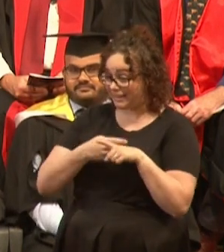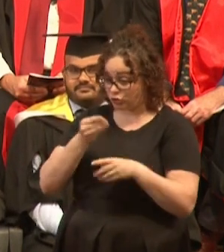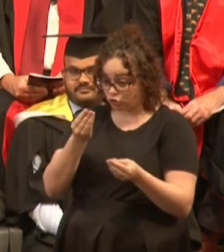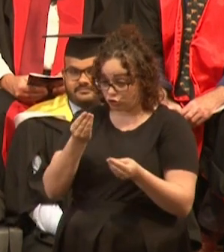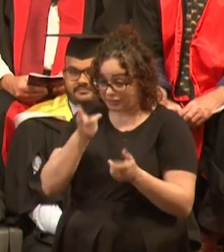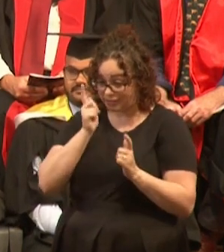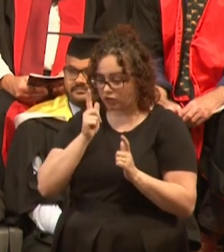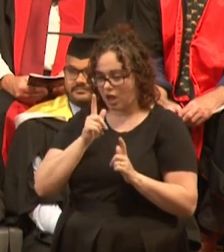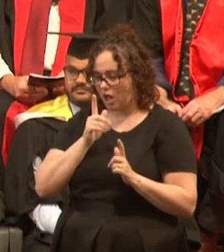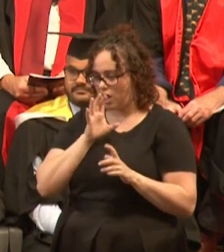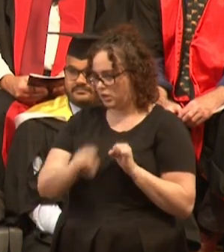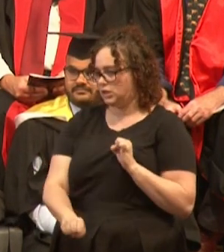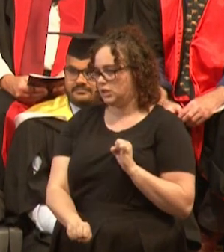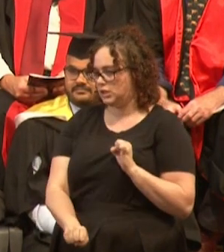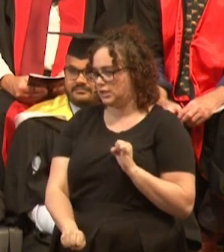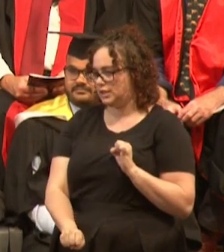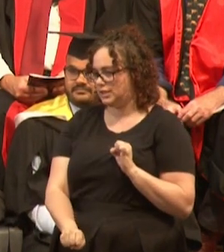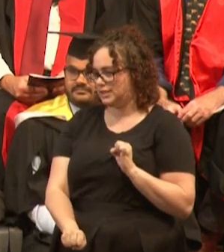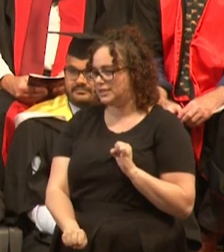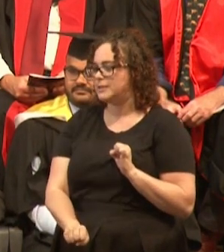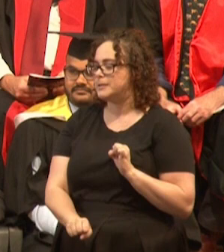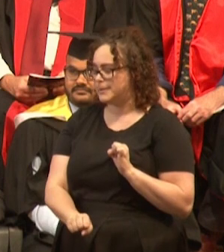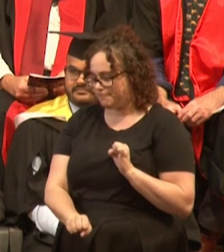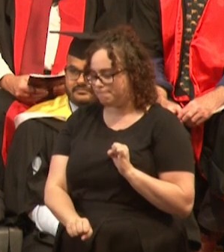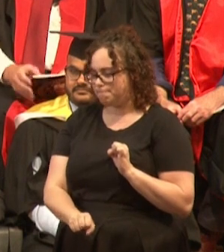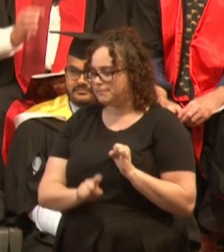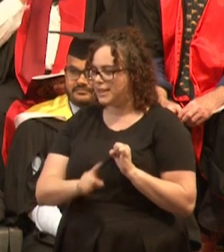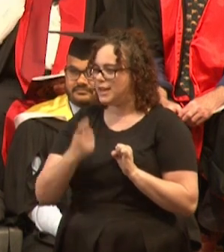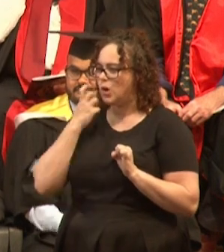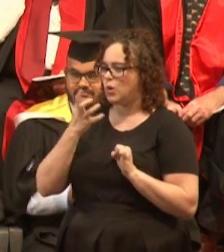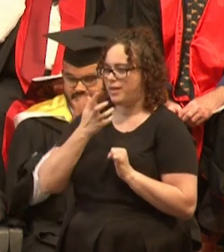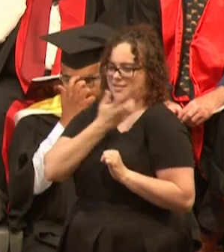He used to brag about this award winning author, Tim Winton.